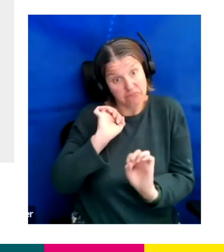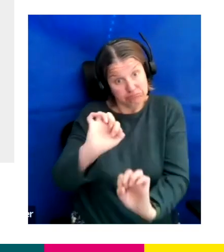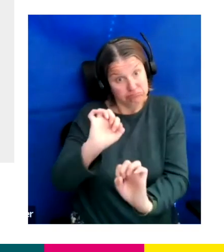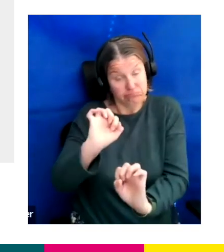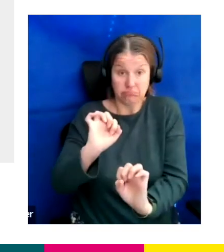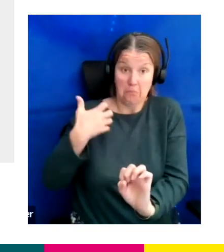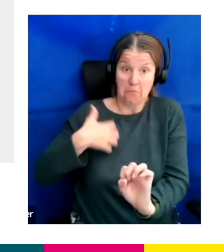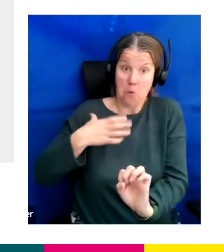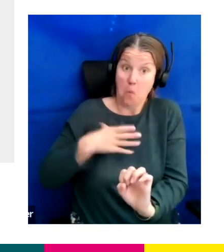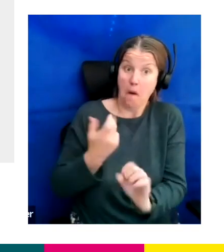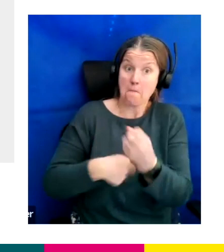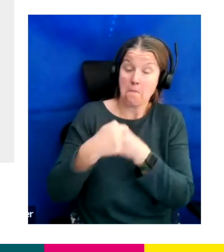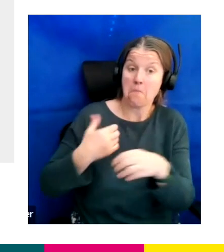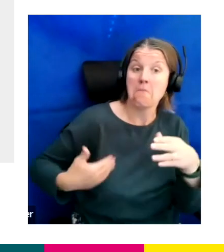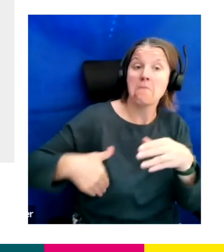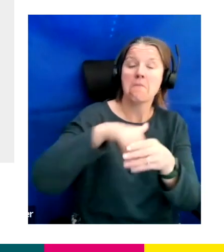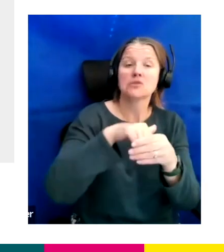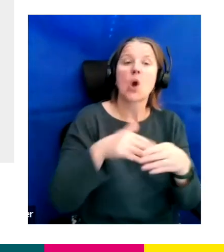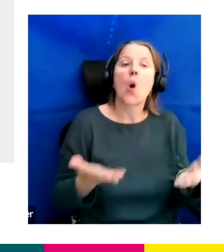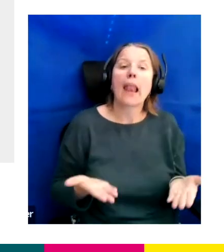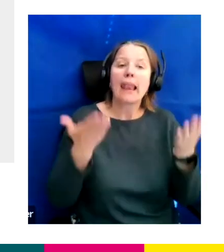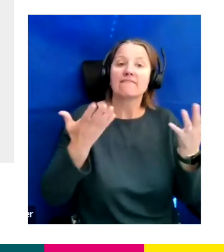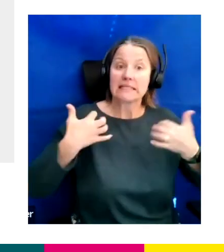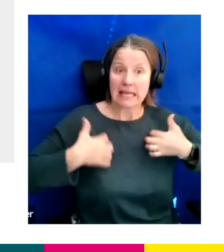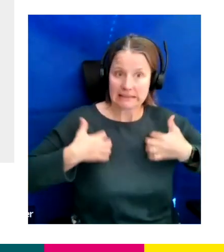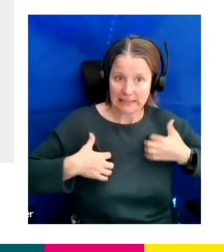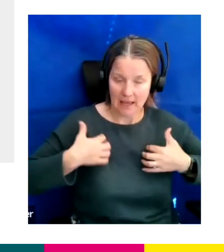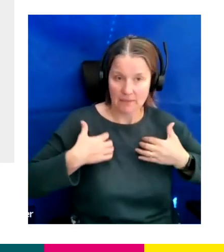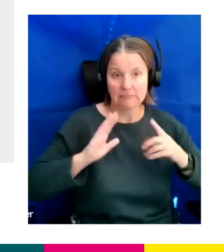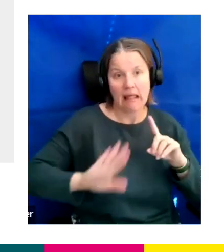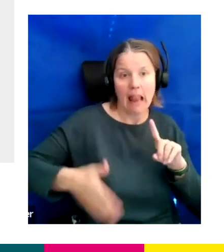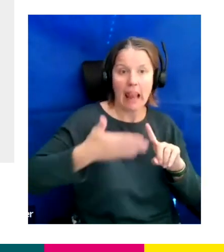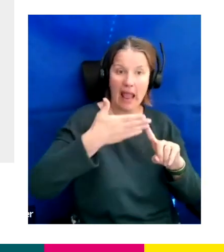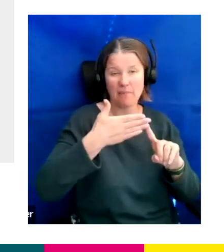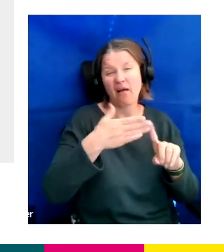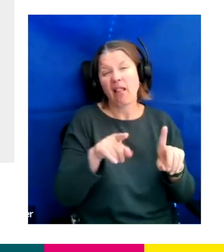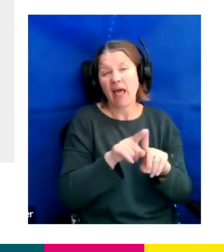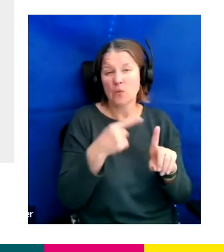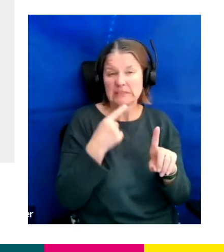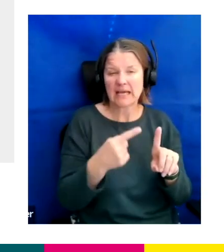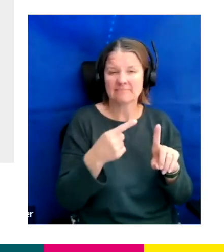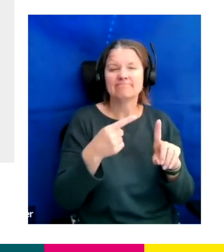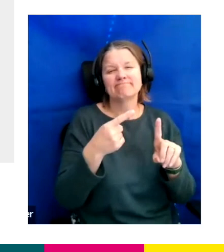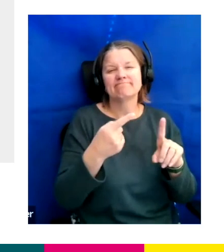So Lifted Entertainment is a label that sits, like we said at the beginning under the ITV